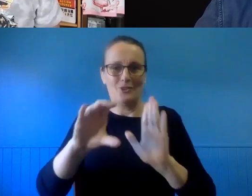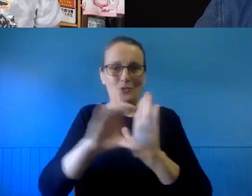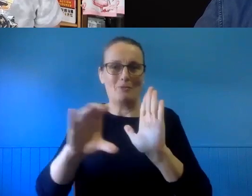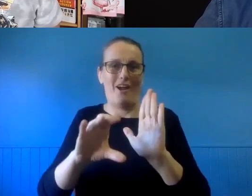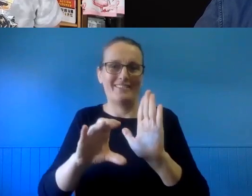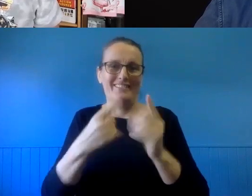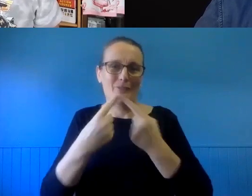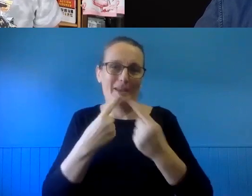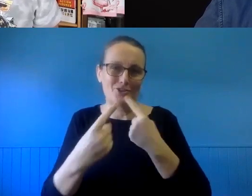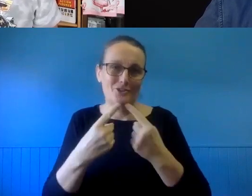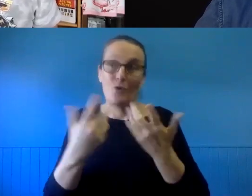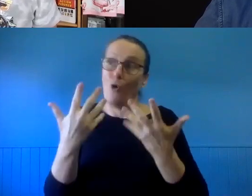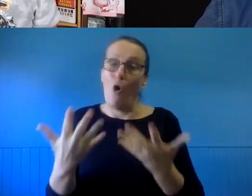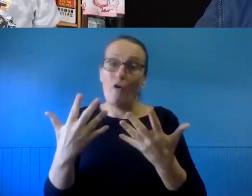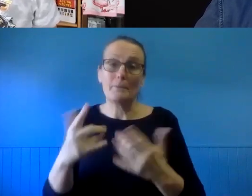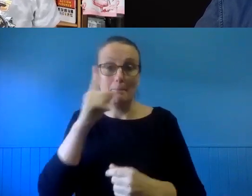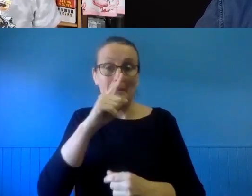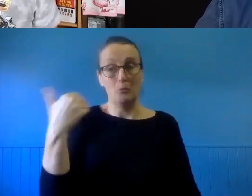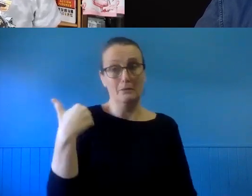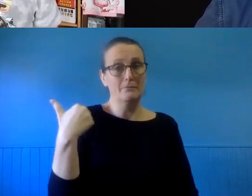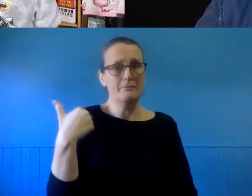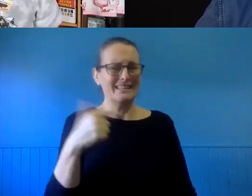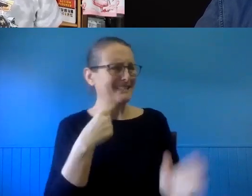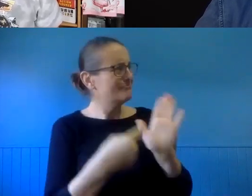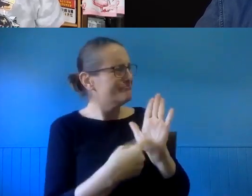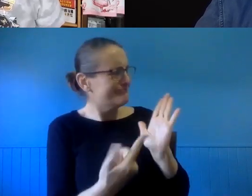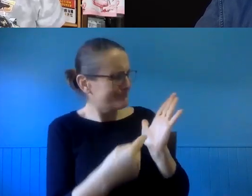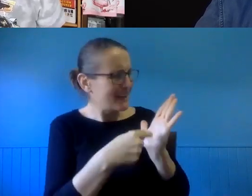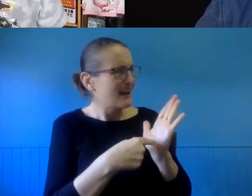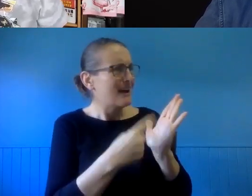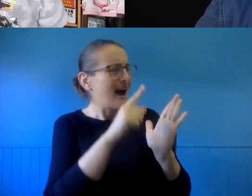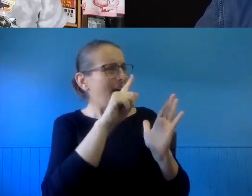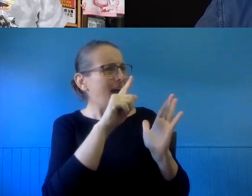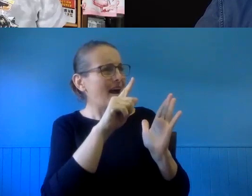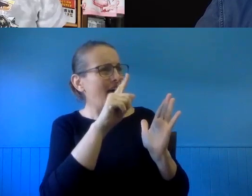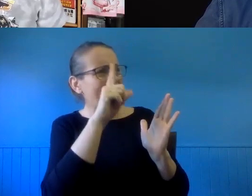I find artist also come to me saying, "Can't I use that under fair use?"